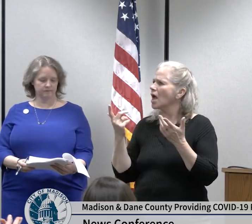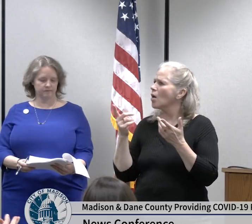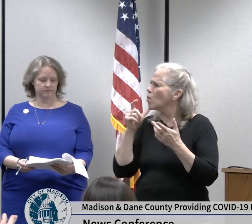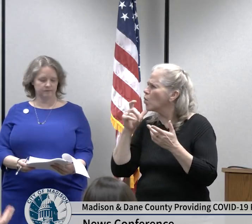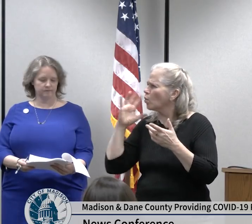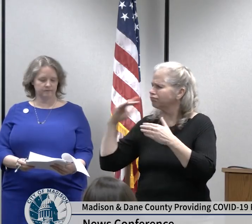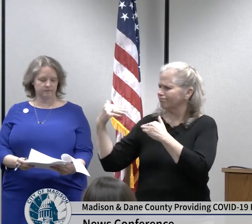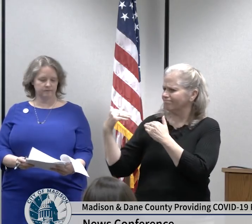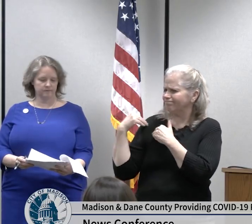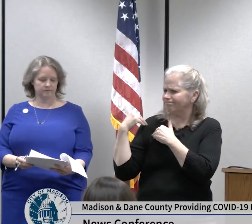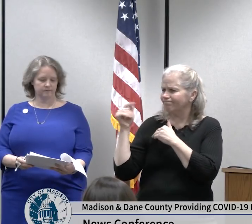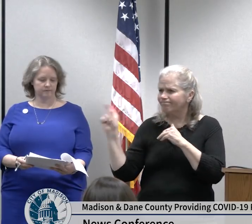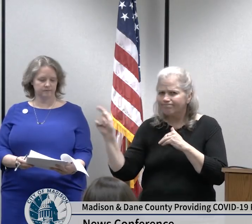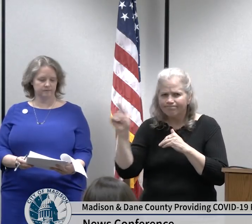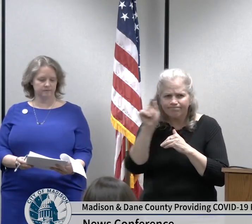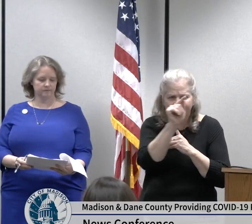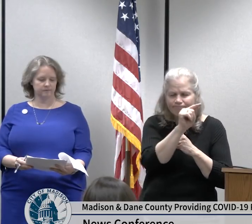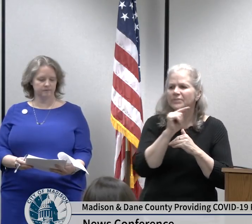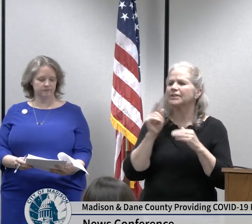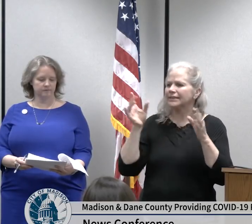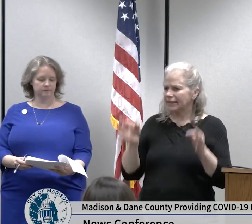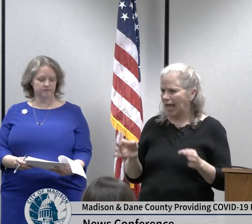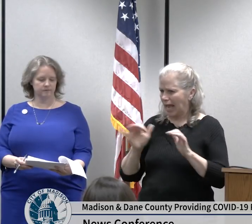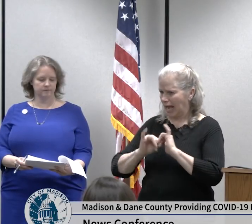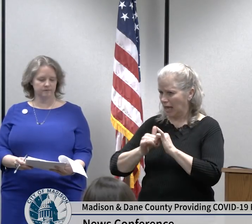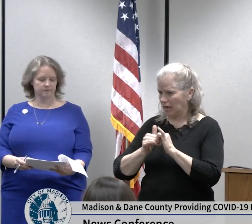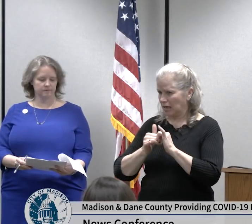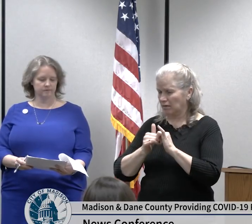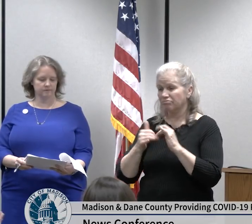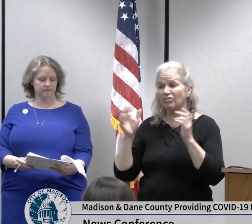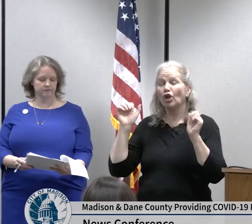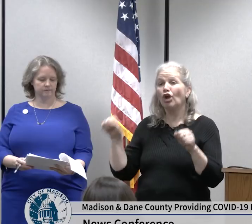should arise this could take on many forms including some limited term need